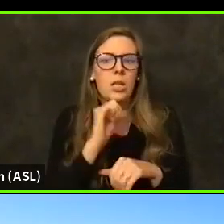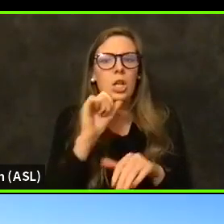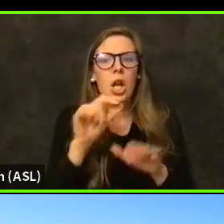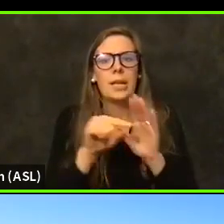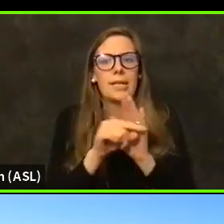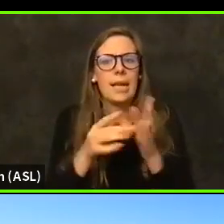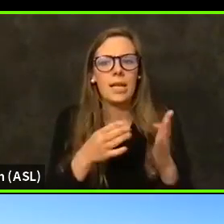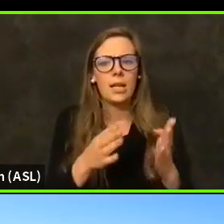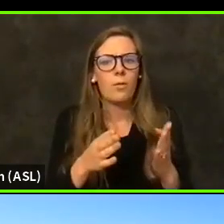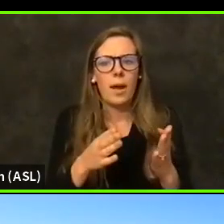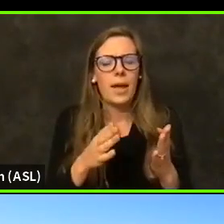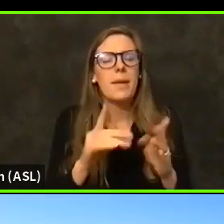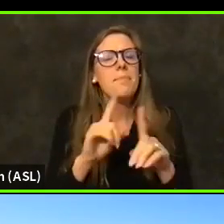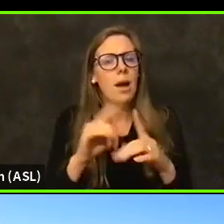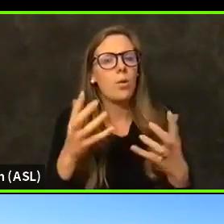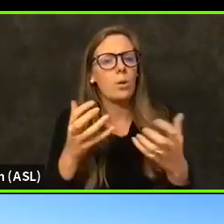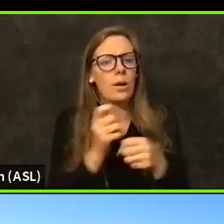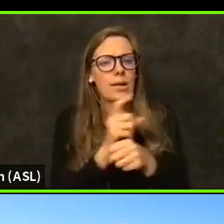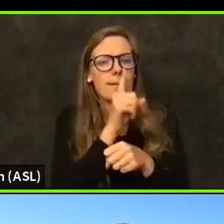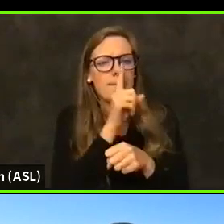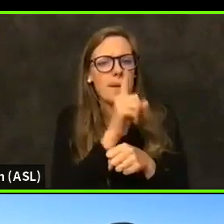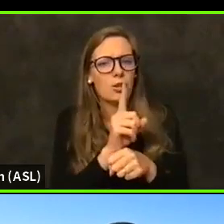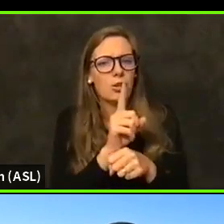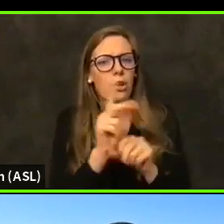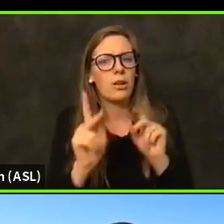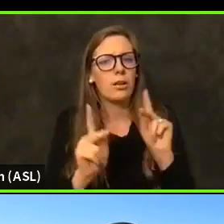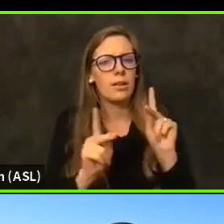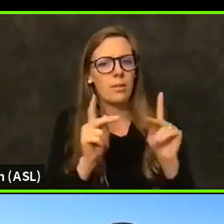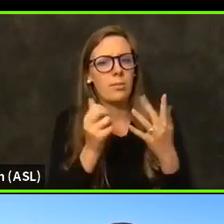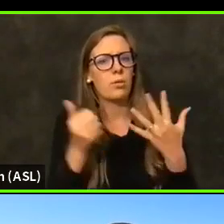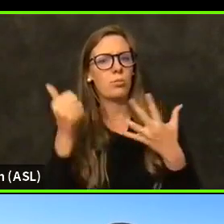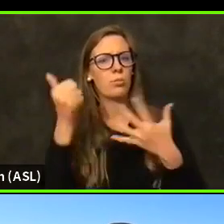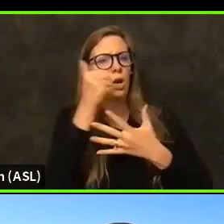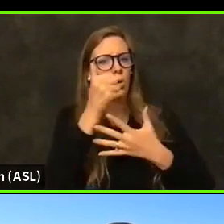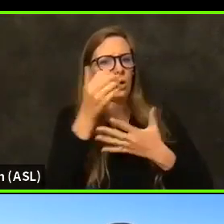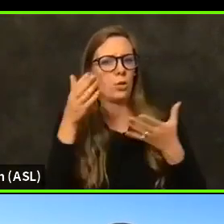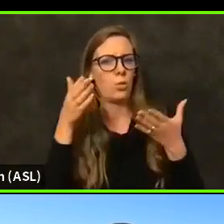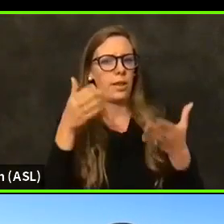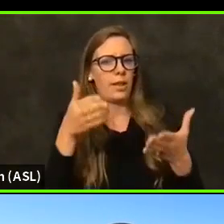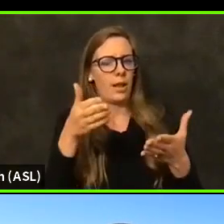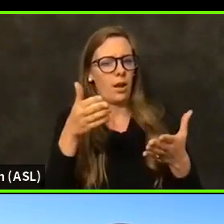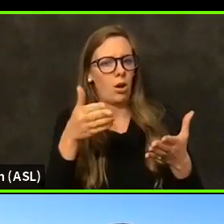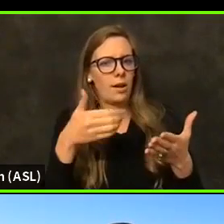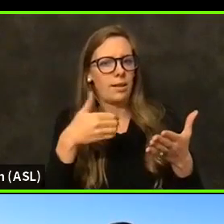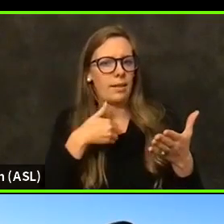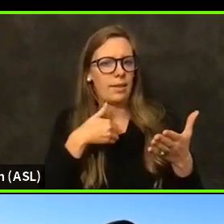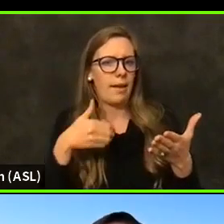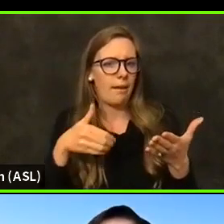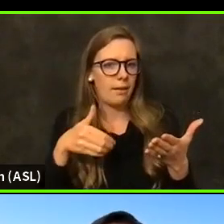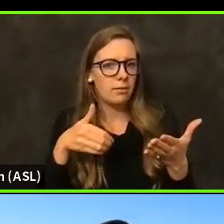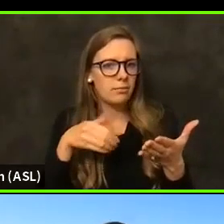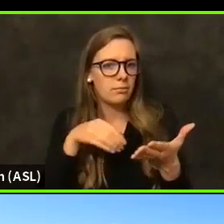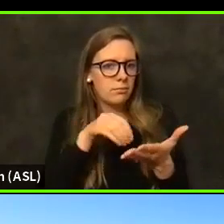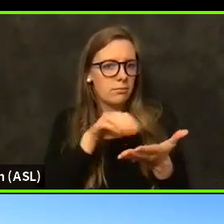people out, but we do have we do have some of the clinics where where they're having to vet people not specific to farm workers, but others